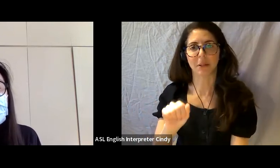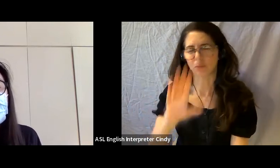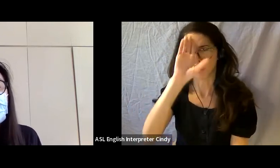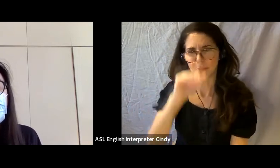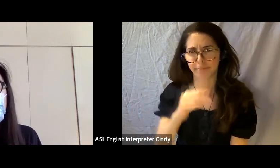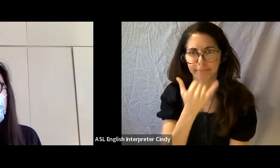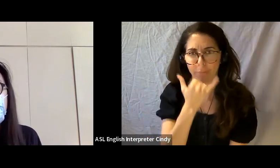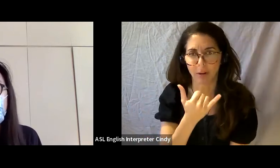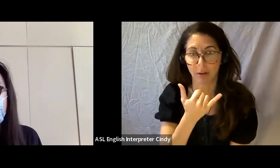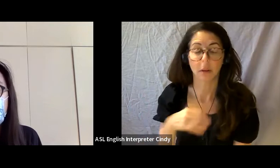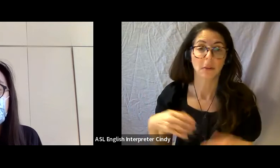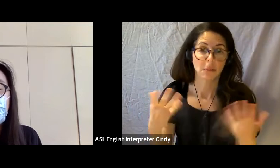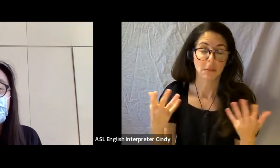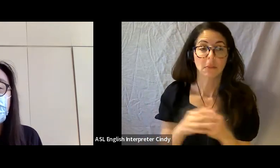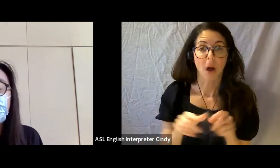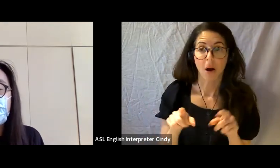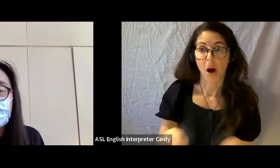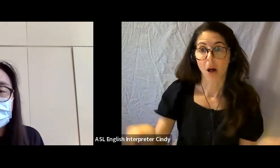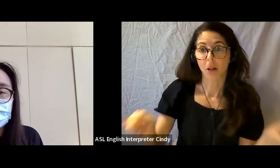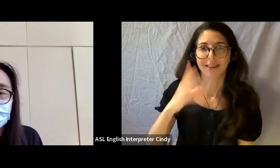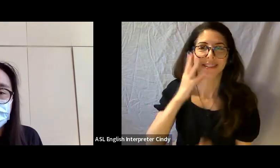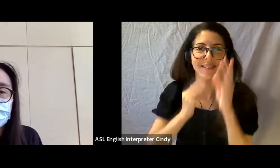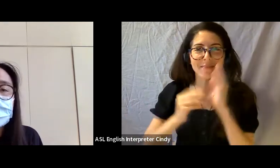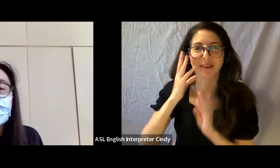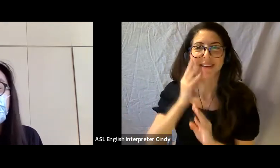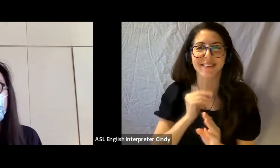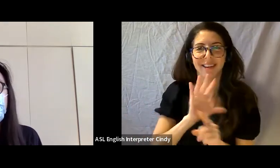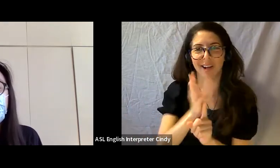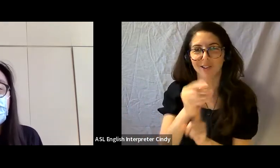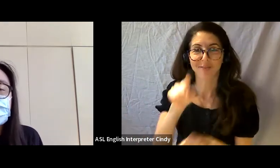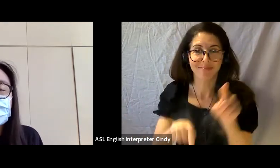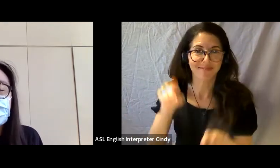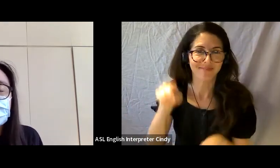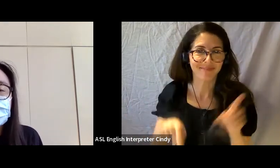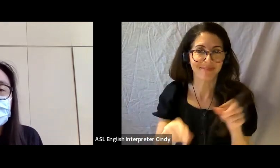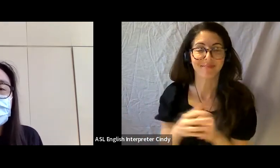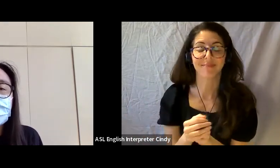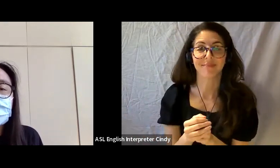And given that we all experiencing culture differently right now, perhaps even more accessibly, during the pandemic,